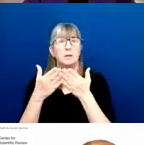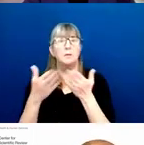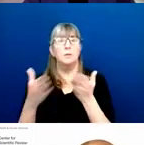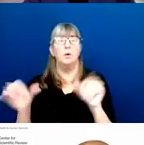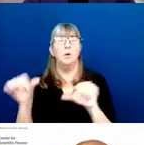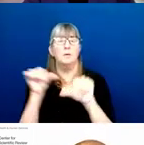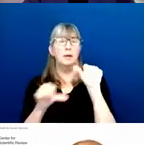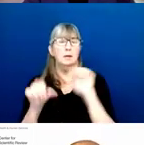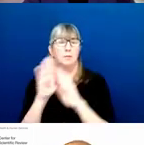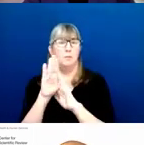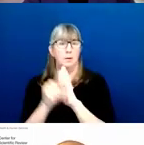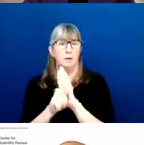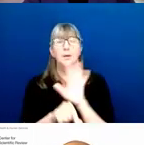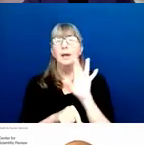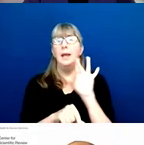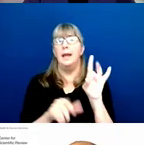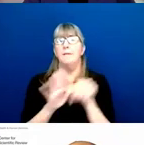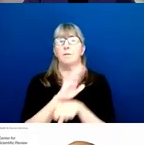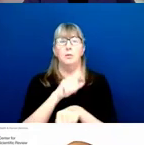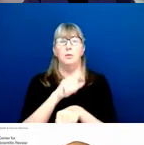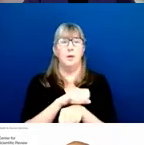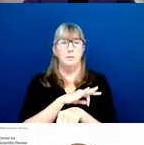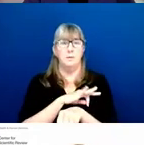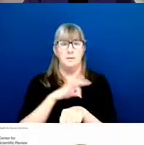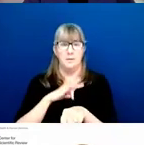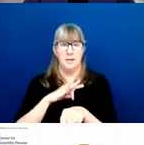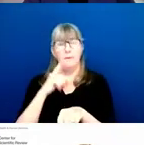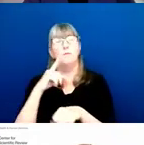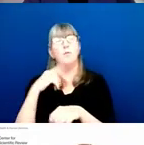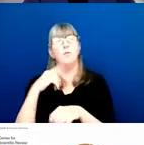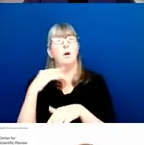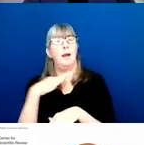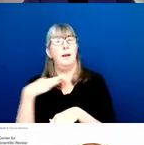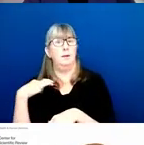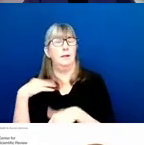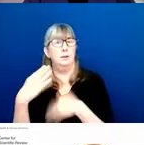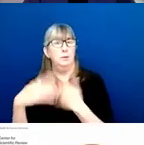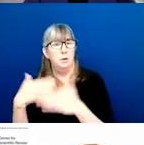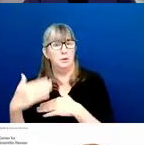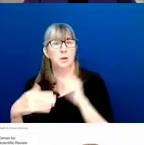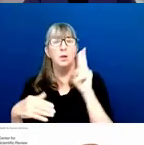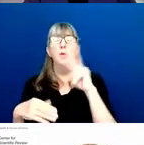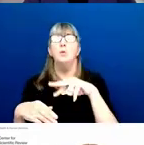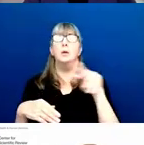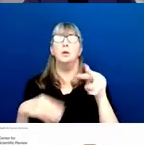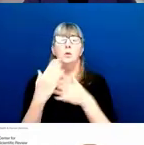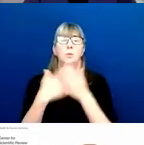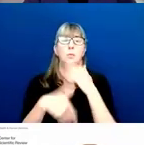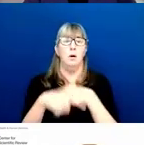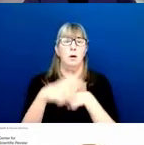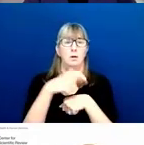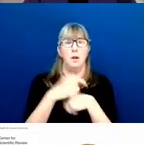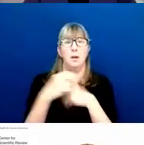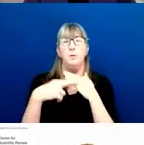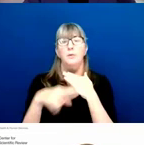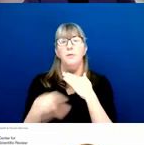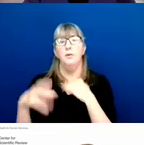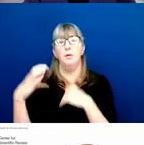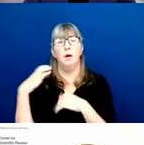There are eight full time staff that do nothing but process applications, and there are 22 part-time referral officers. These are really full time SROs,